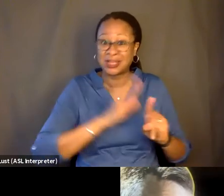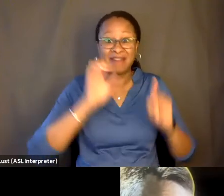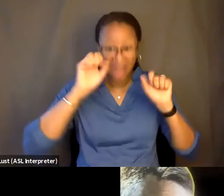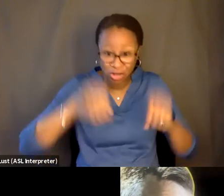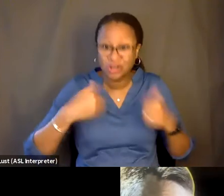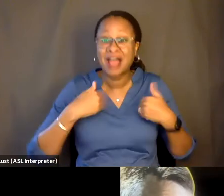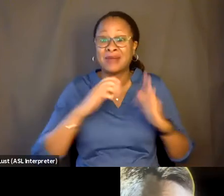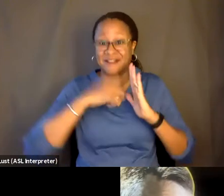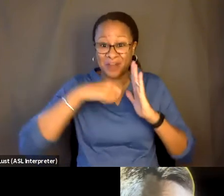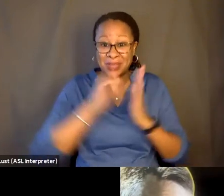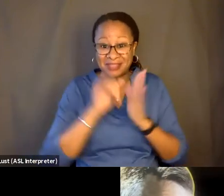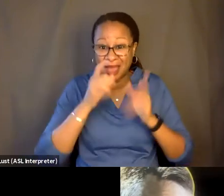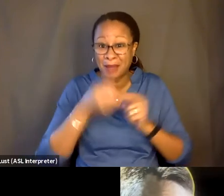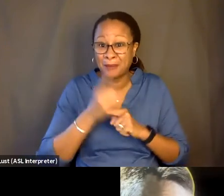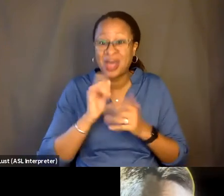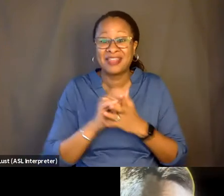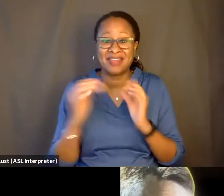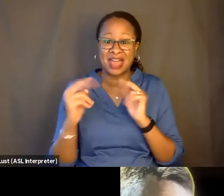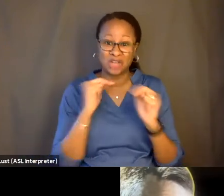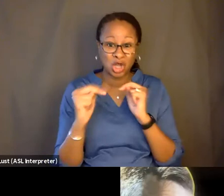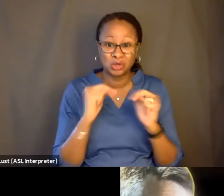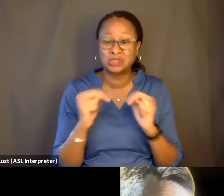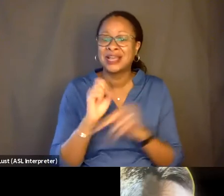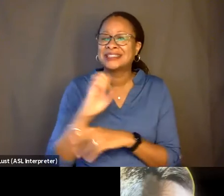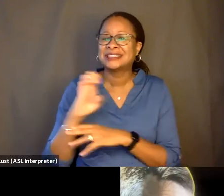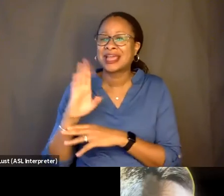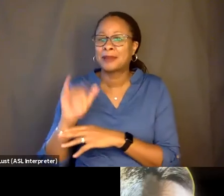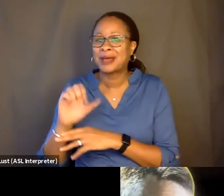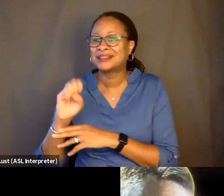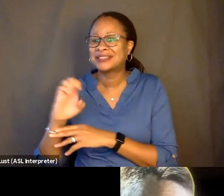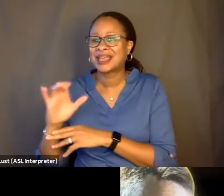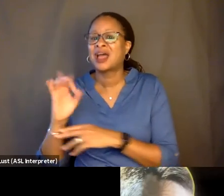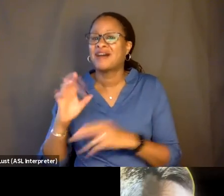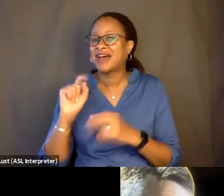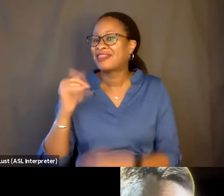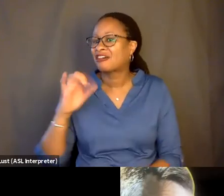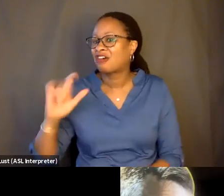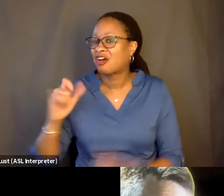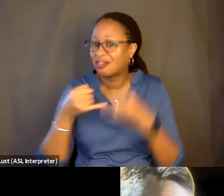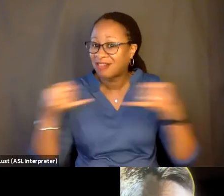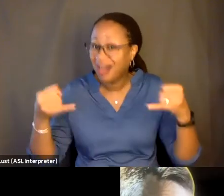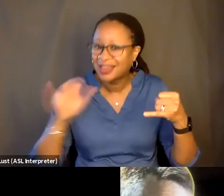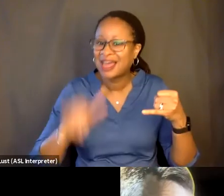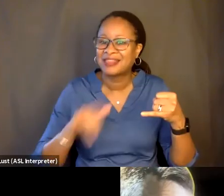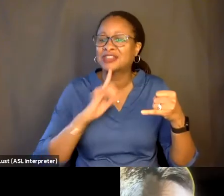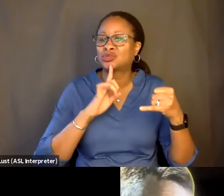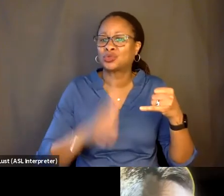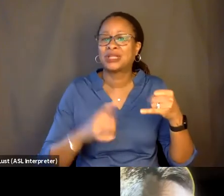And that sort of negotiation-- second-by-second negotiation of an ethical line is really at play with dementia.